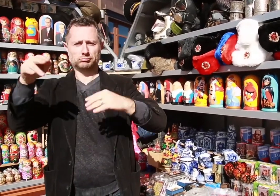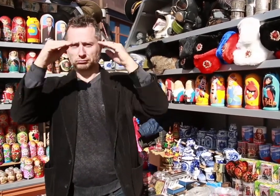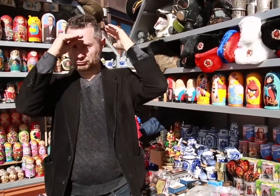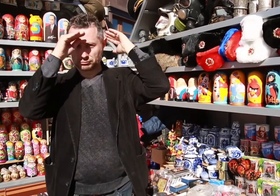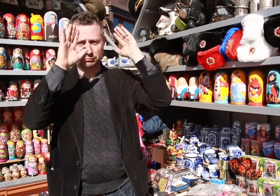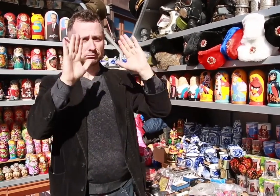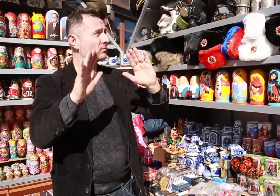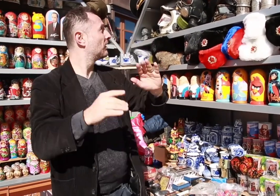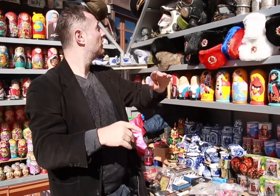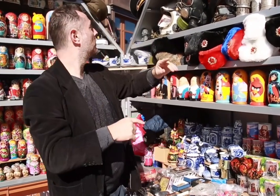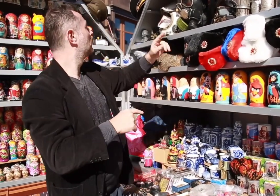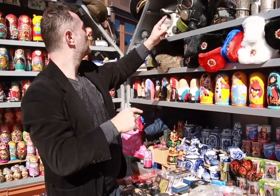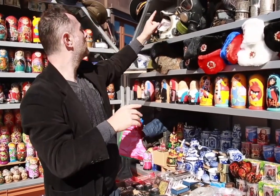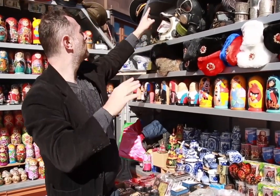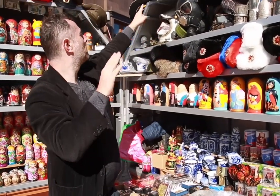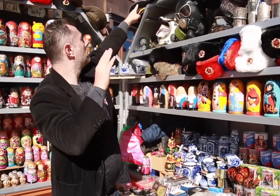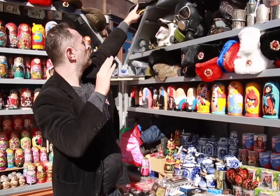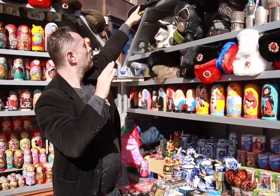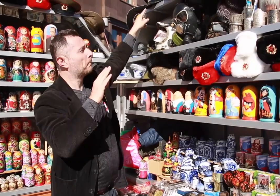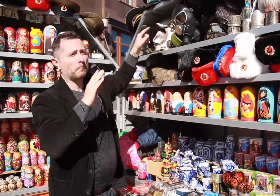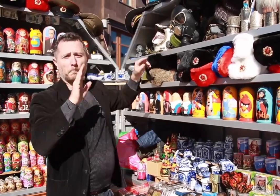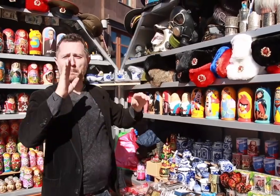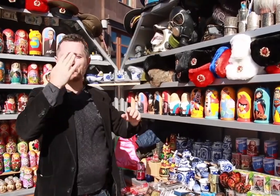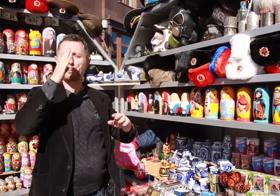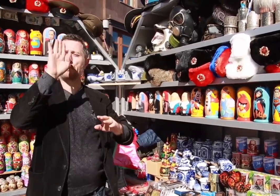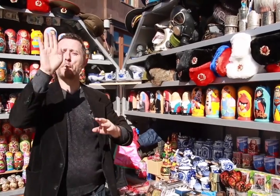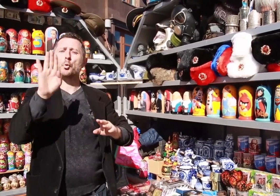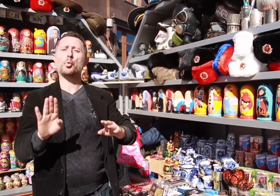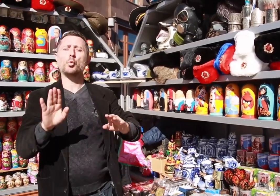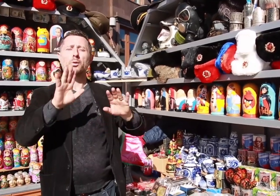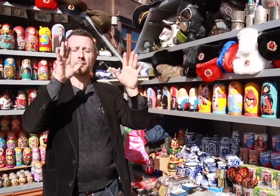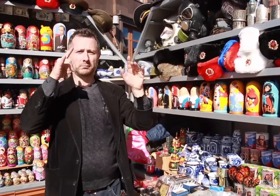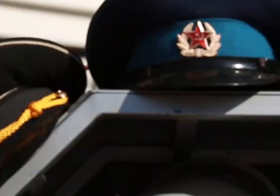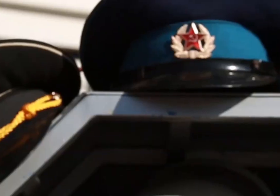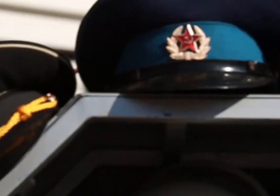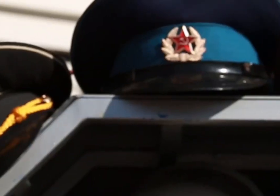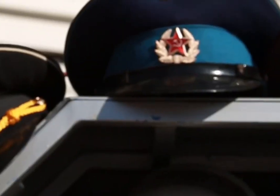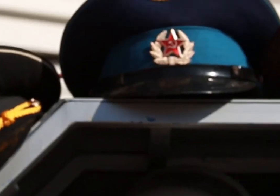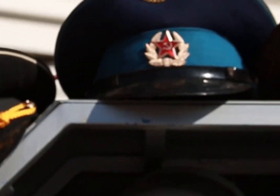hat represents the Border Guard Service. The blue